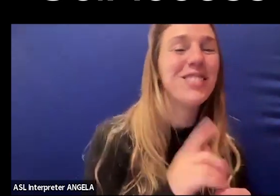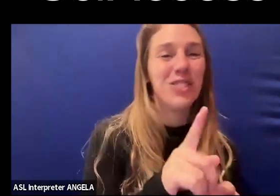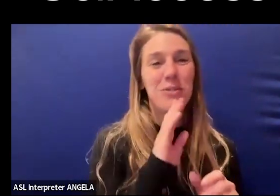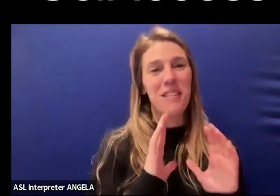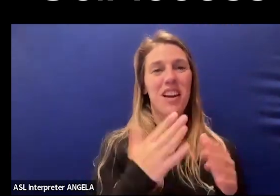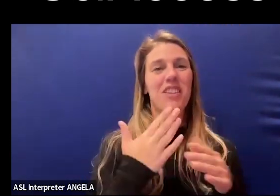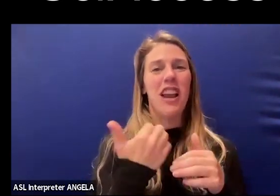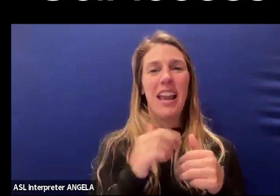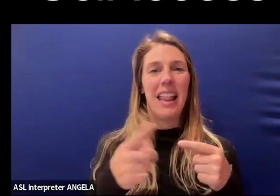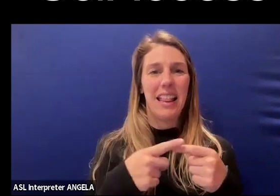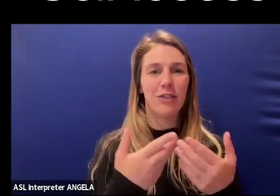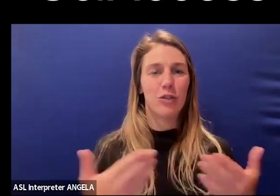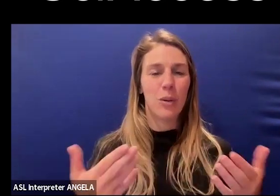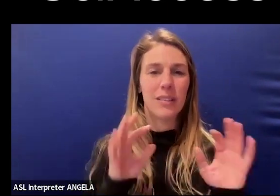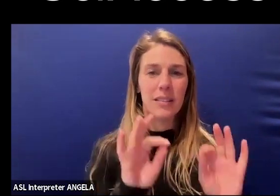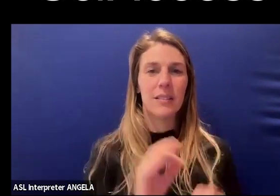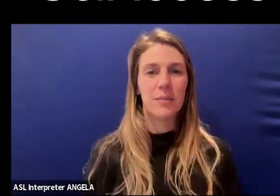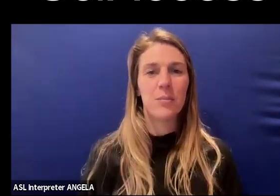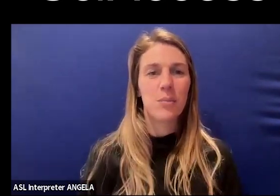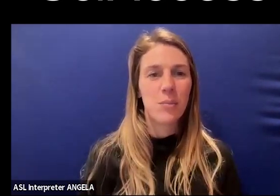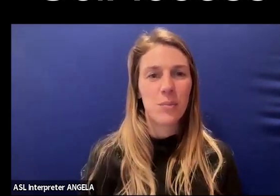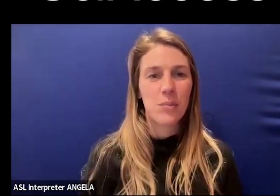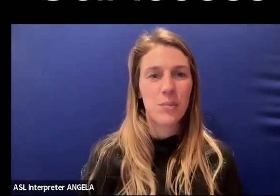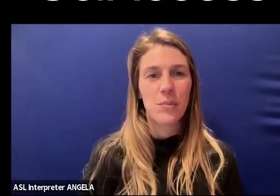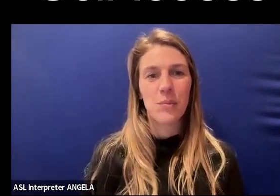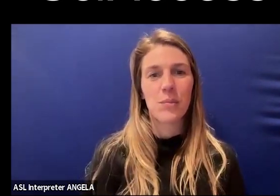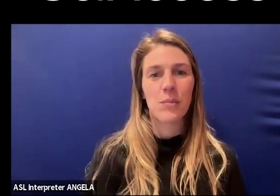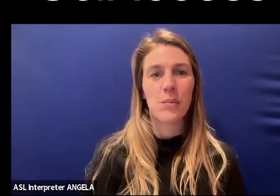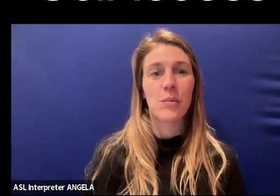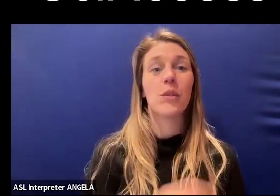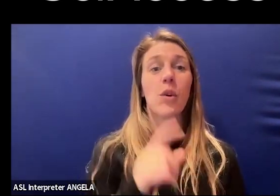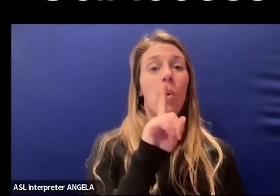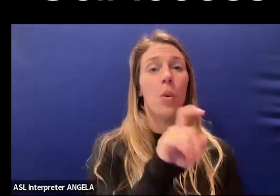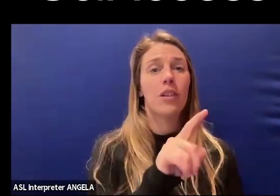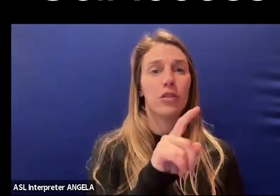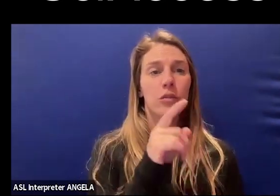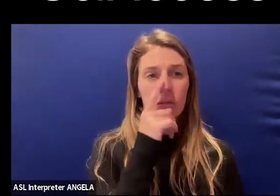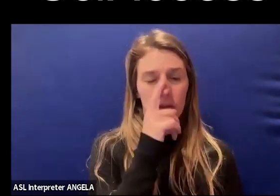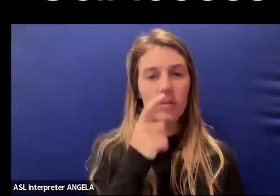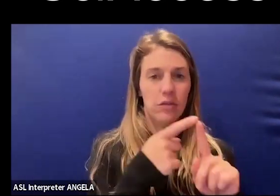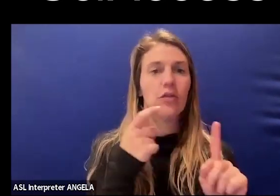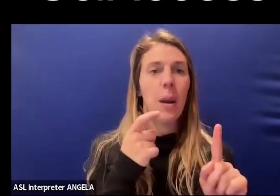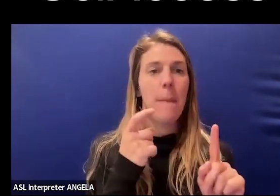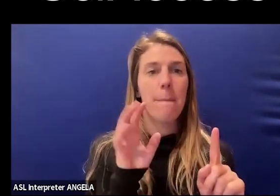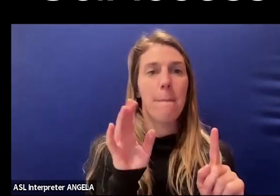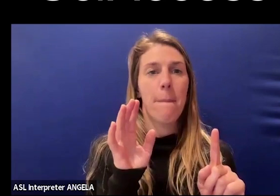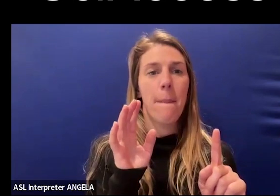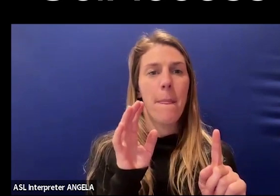any links and resources you would like there. Thank you. Then we have a question from oh, it looks like Dan